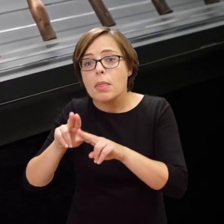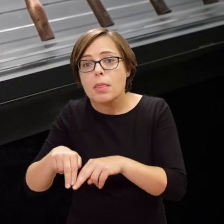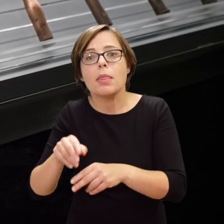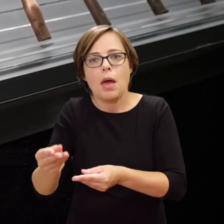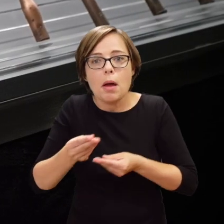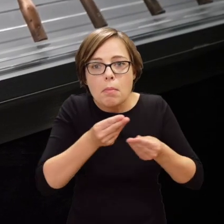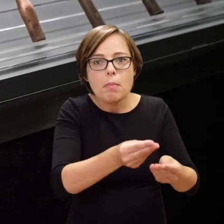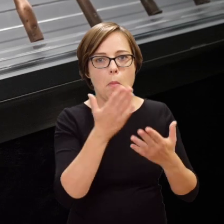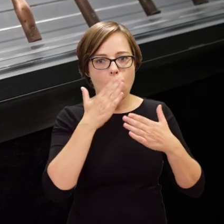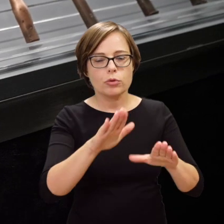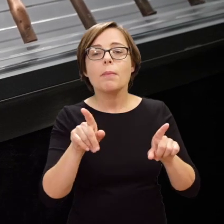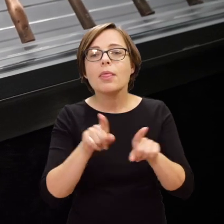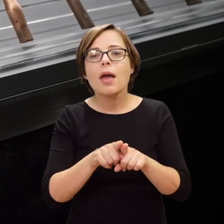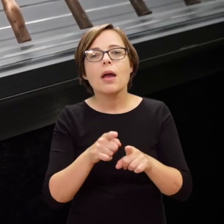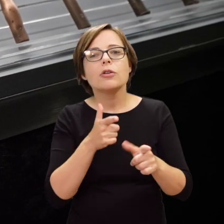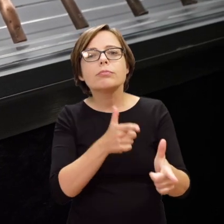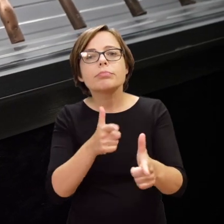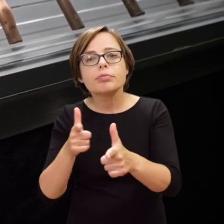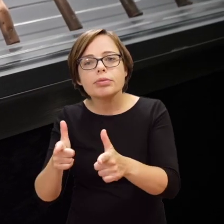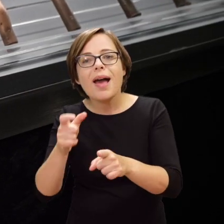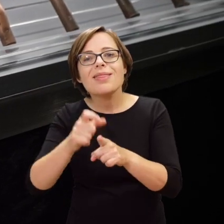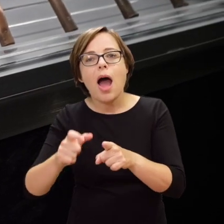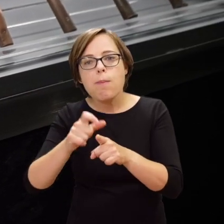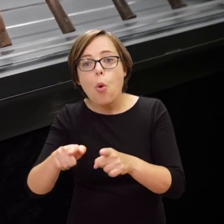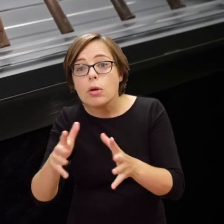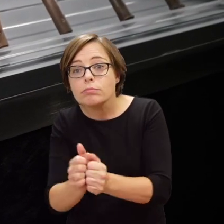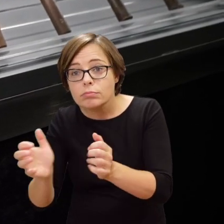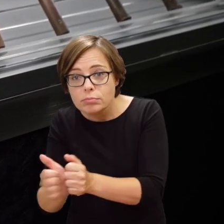Also cartridge cases found here.